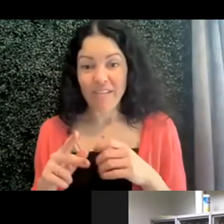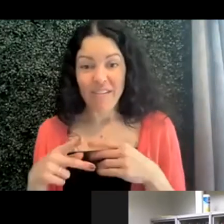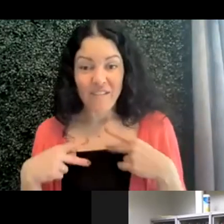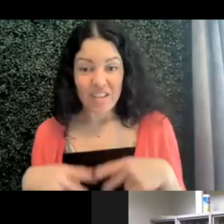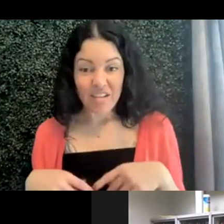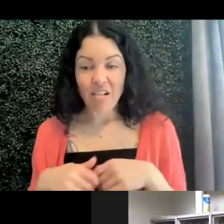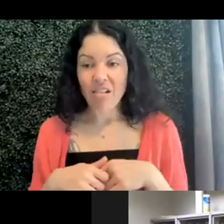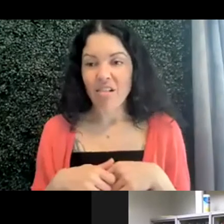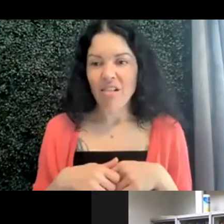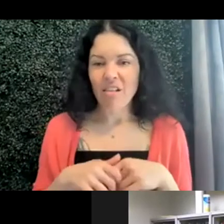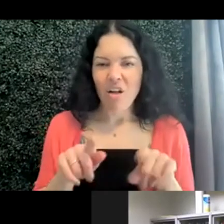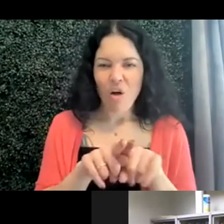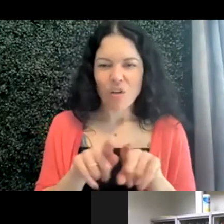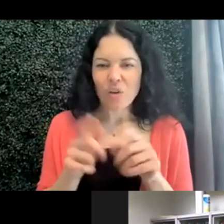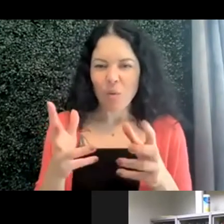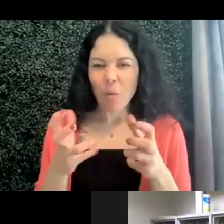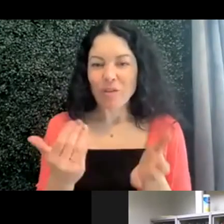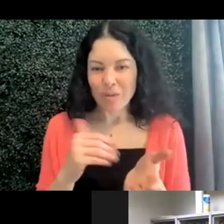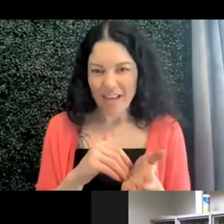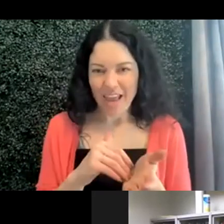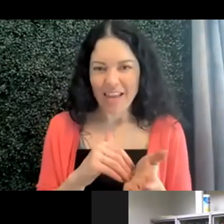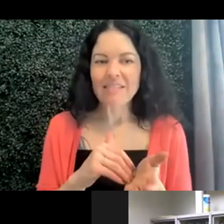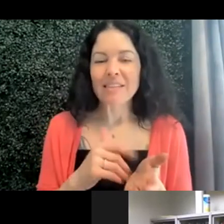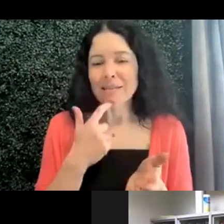I do also want to once again reiterate my appreciation.